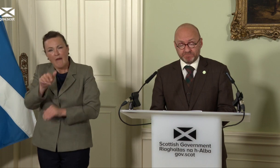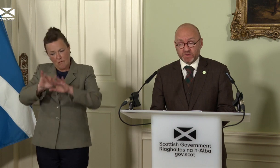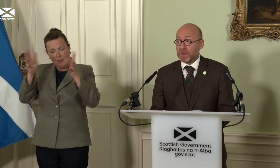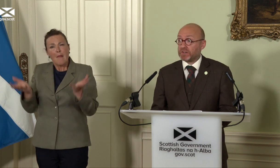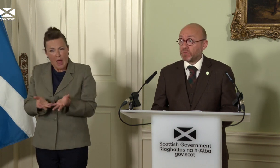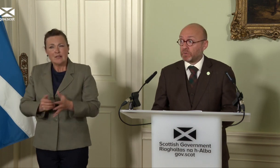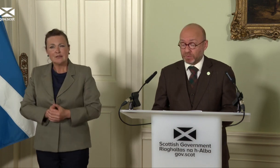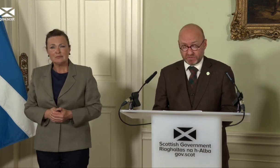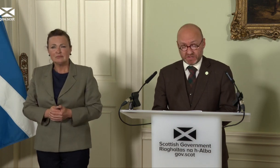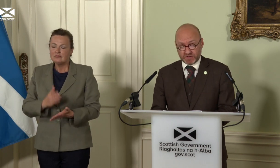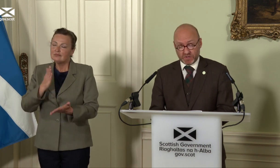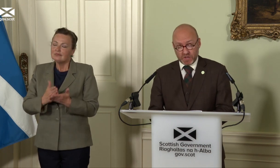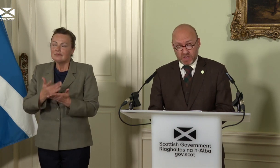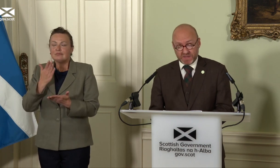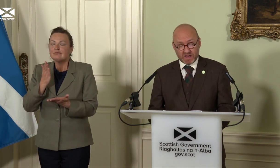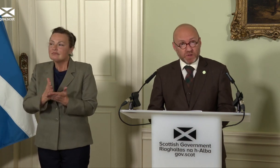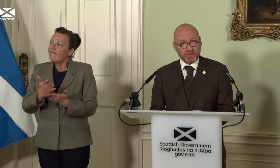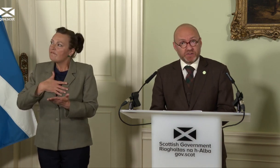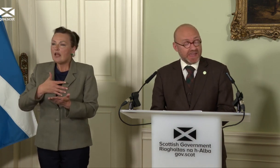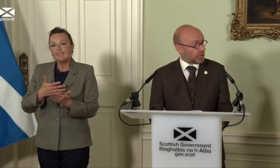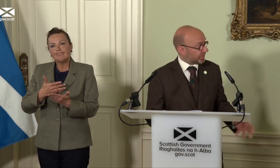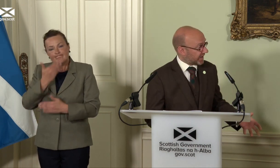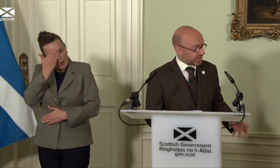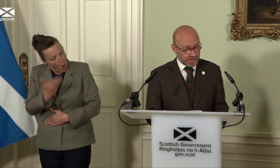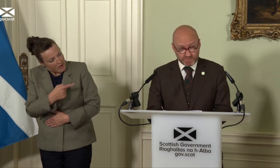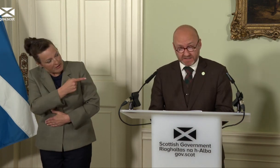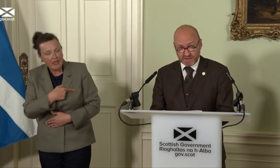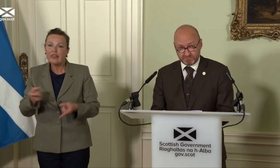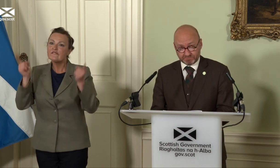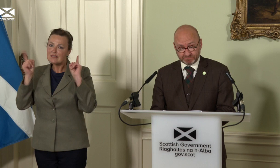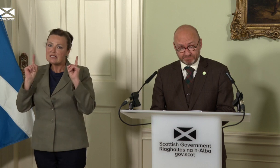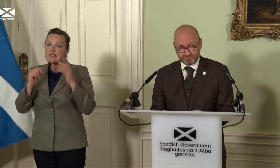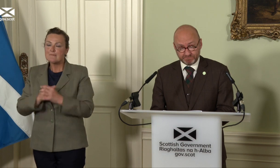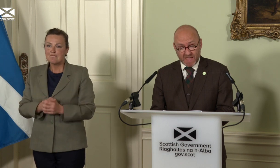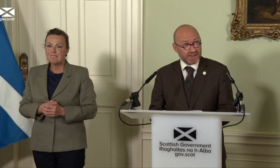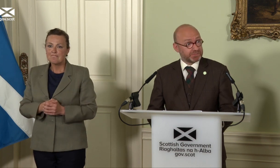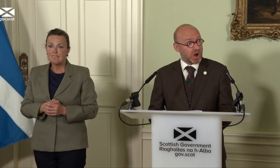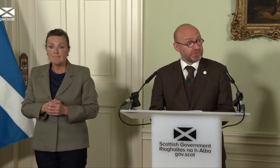So, it’s a privilege to be here with you today, alongside the First Minister and as part of the